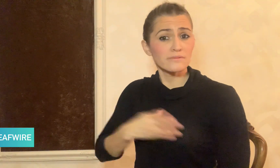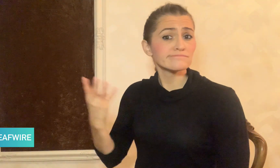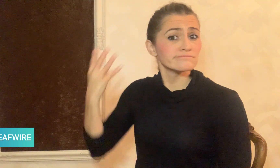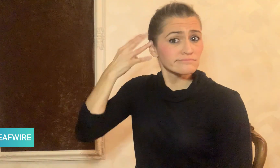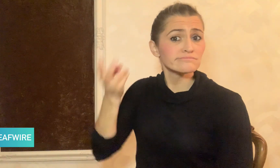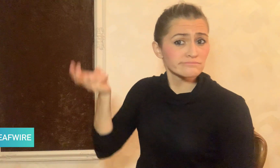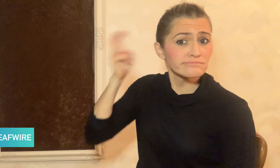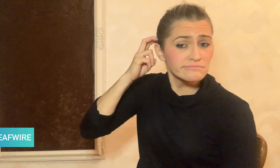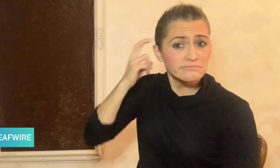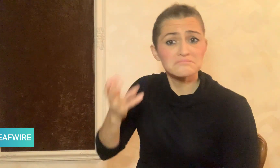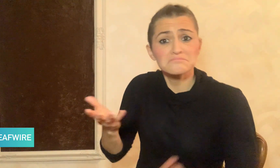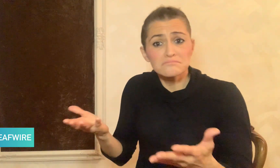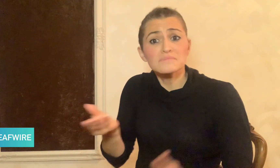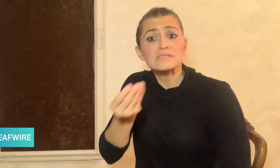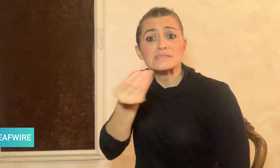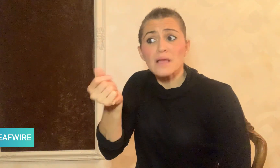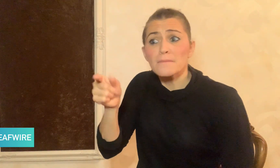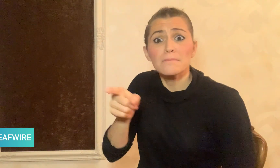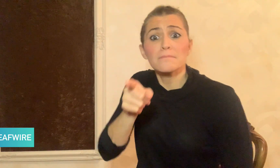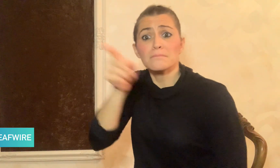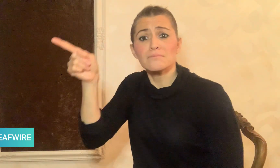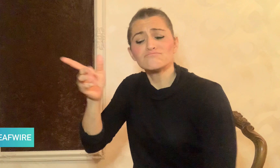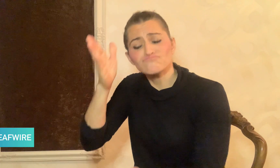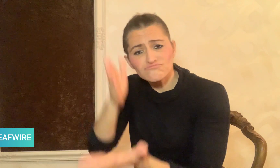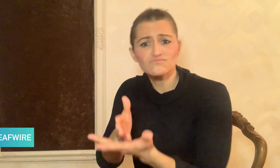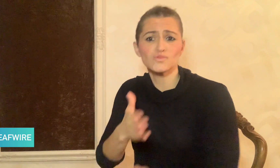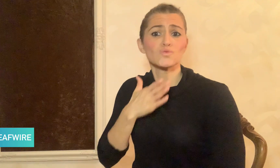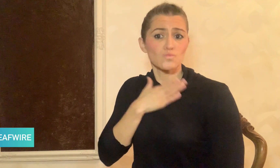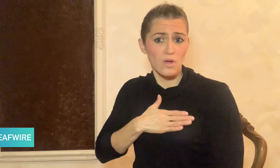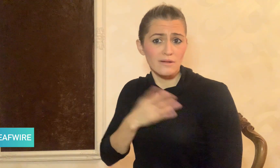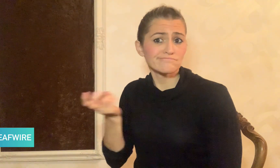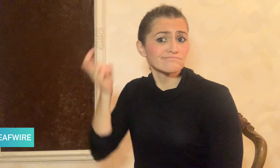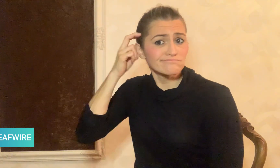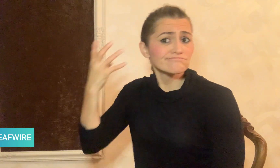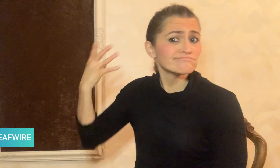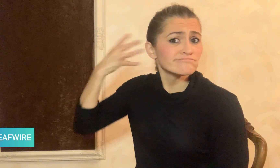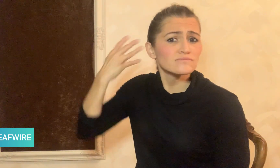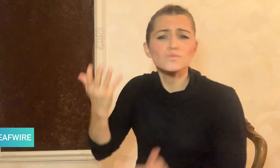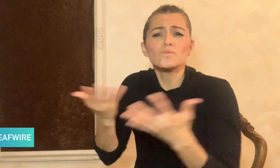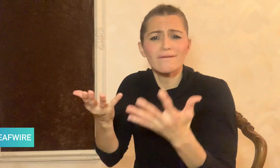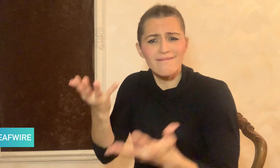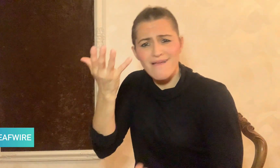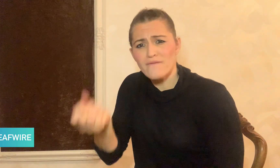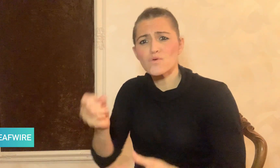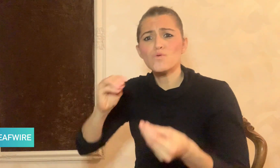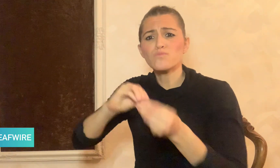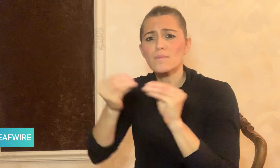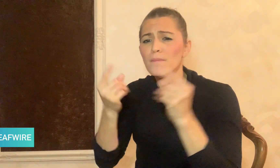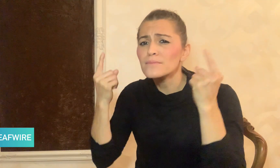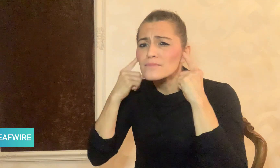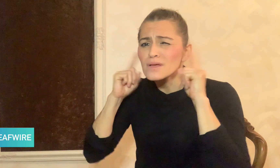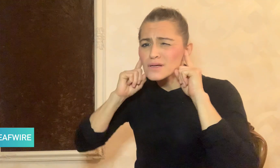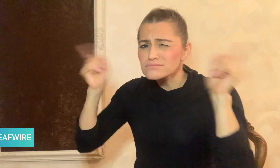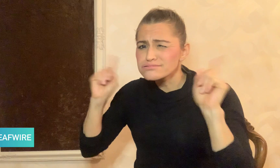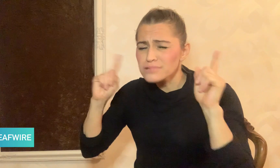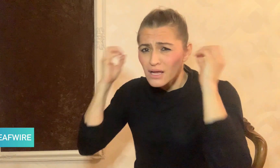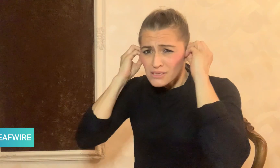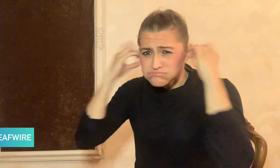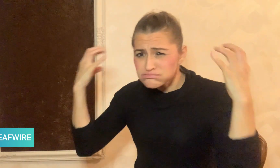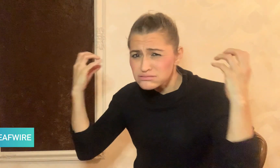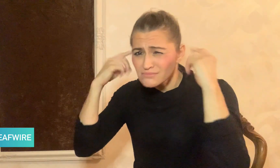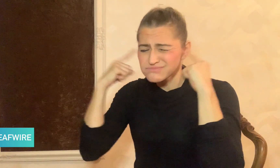Some adults decide to get a CI to reduce the effects of tinnitus,